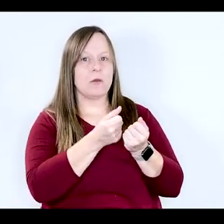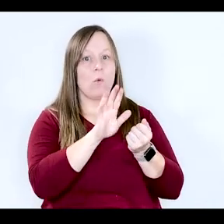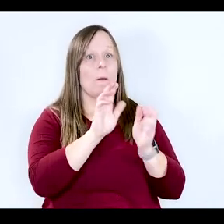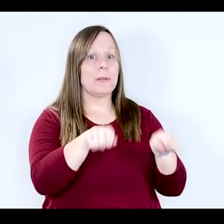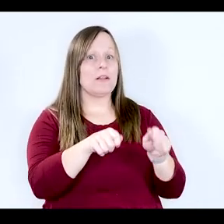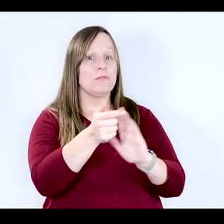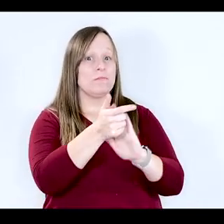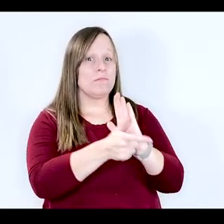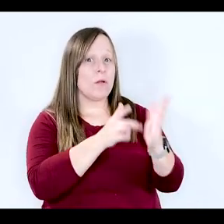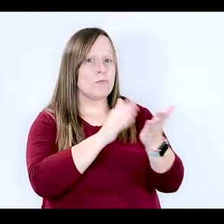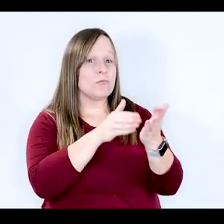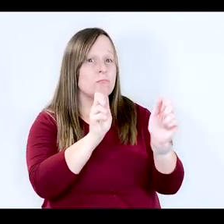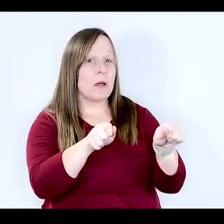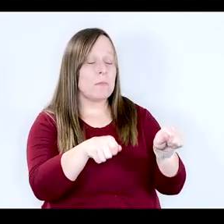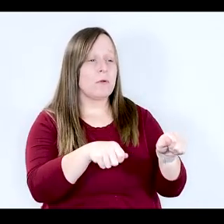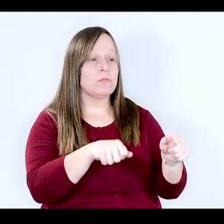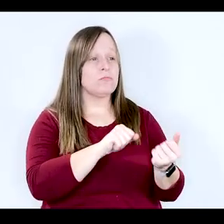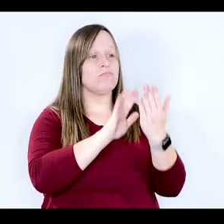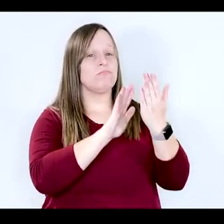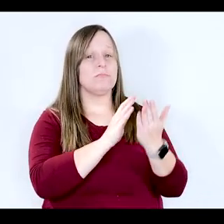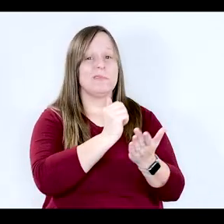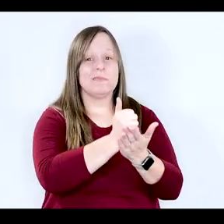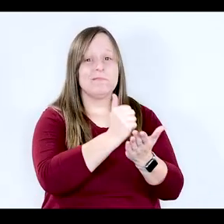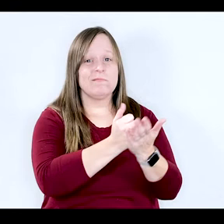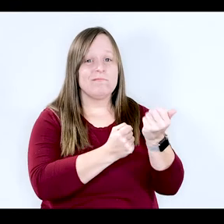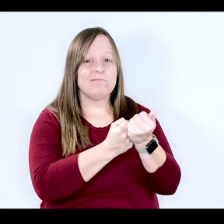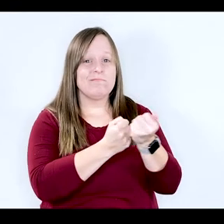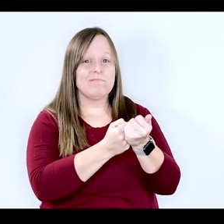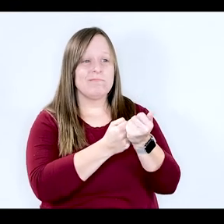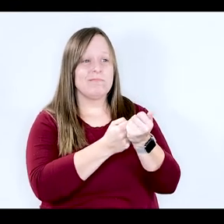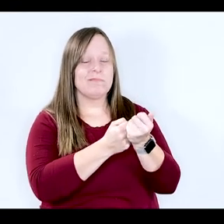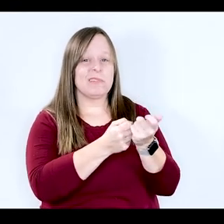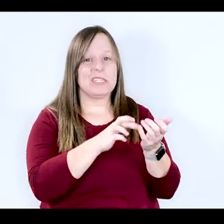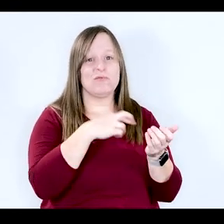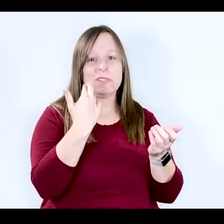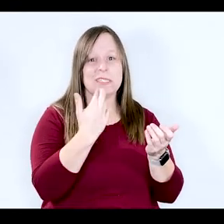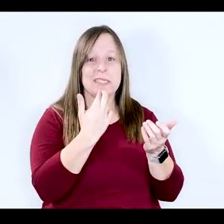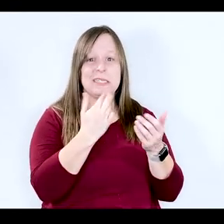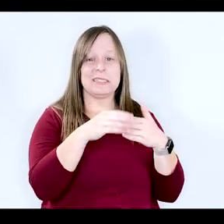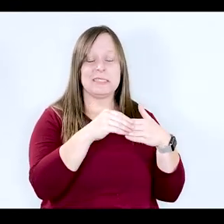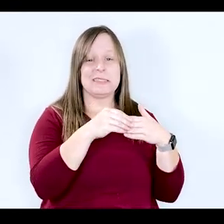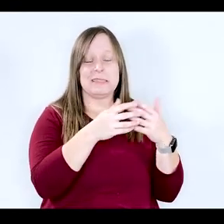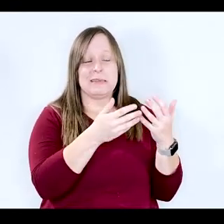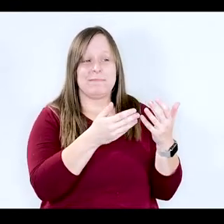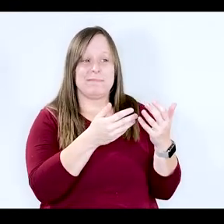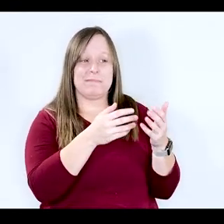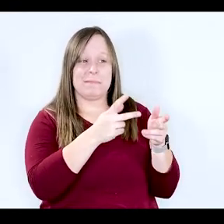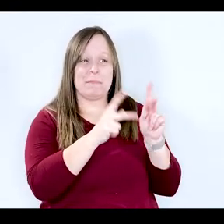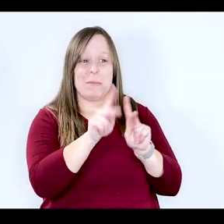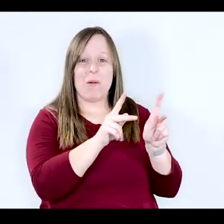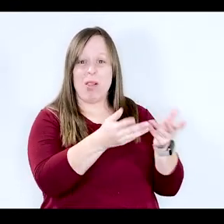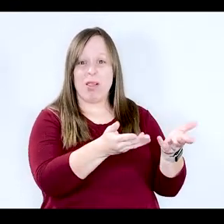litigation might be available to really assist these more vulnerable populations as we continue to learn more.